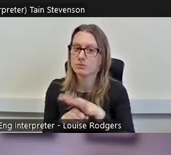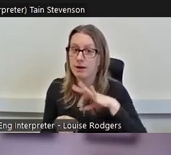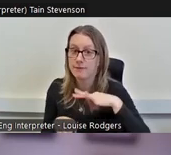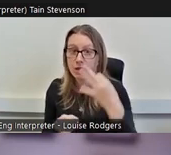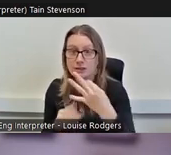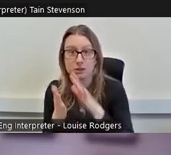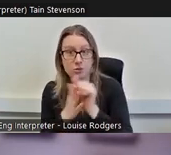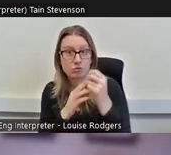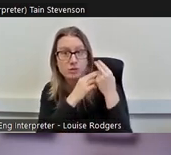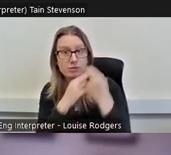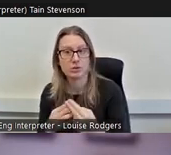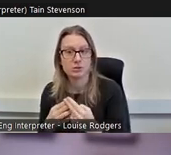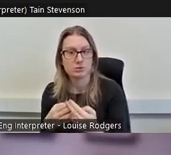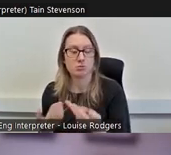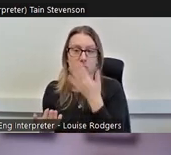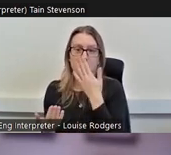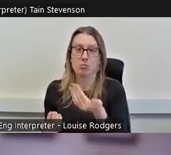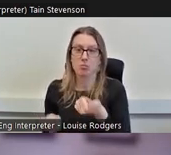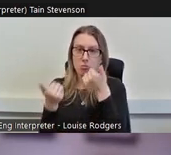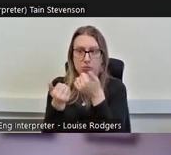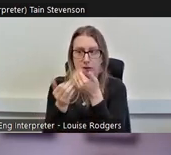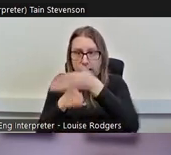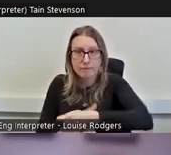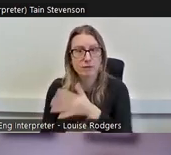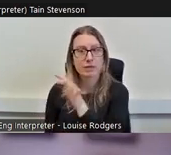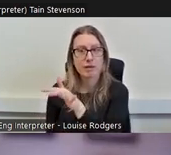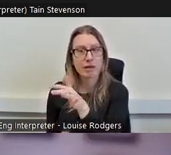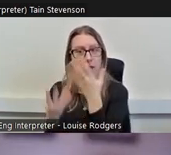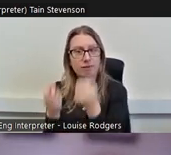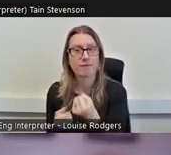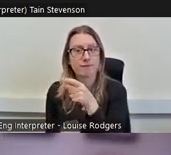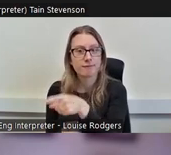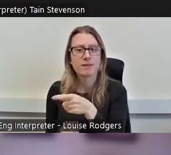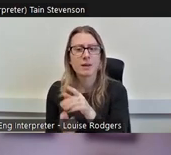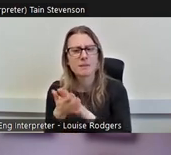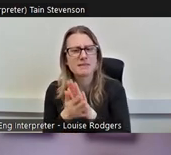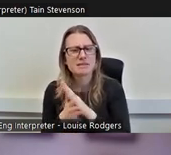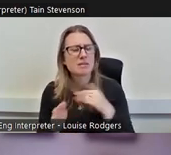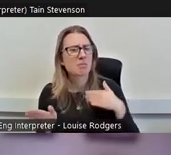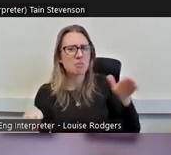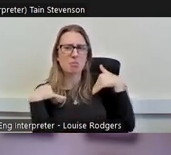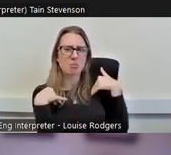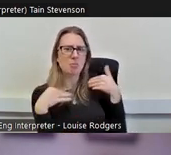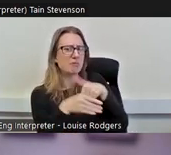the effort is there. It's not that they don't participate, they give more than